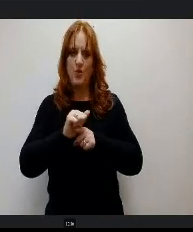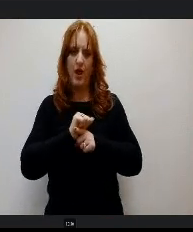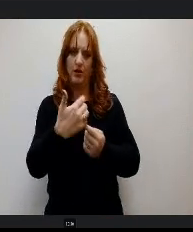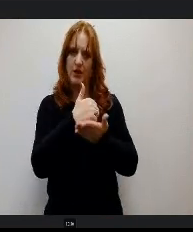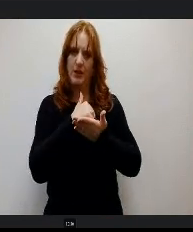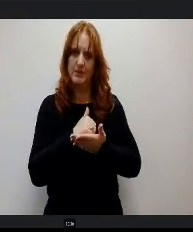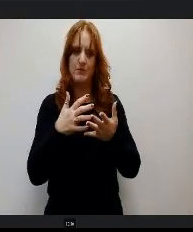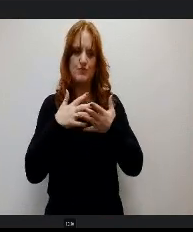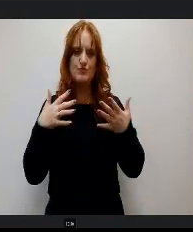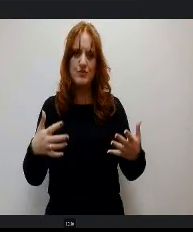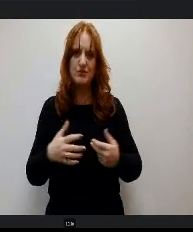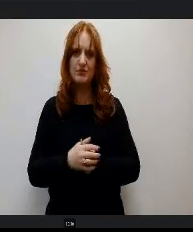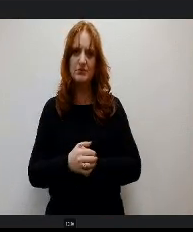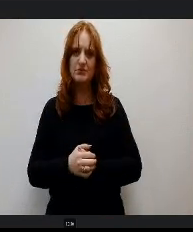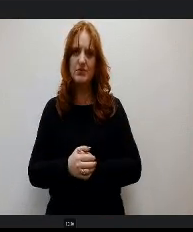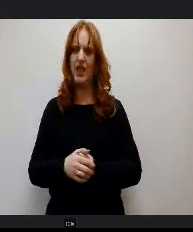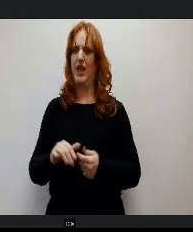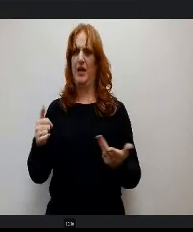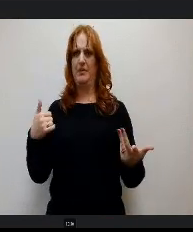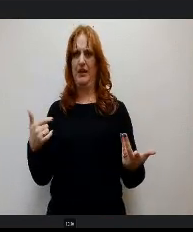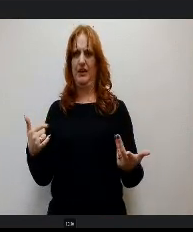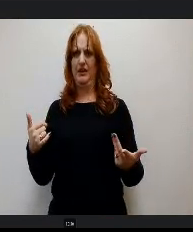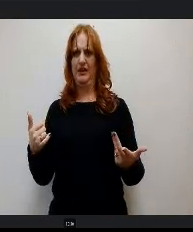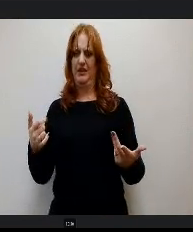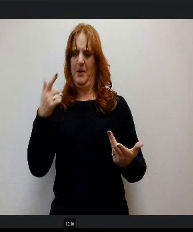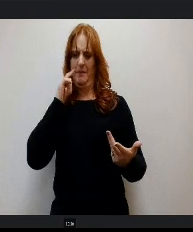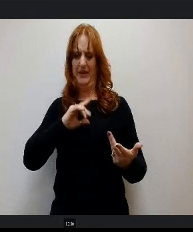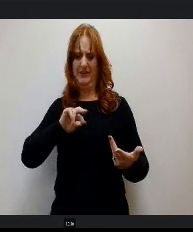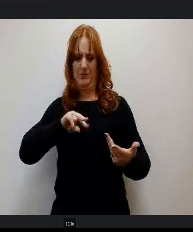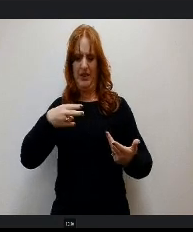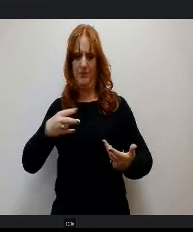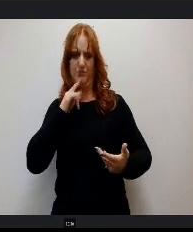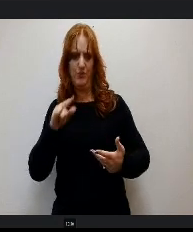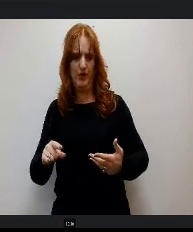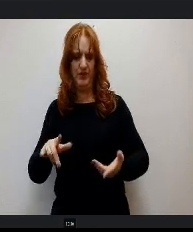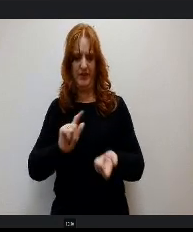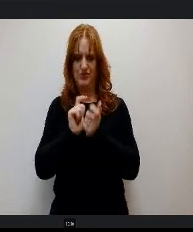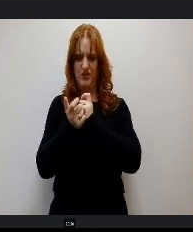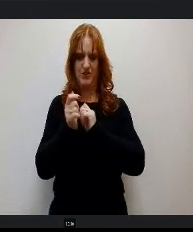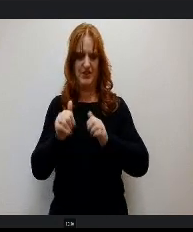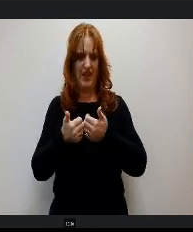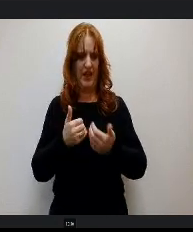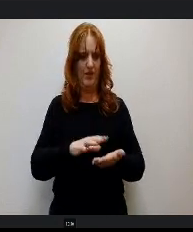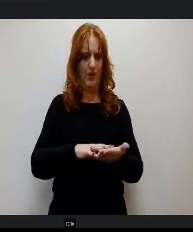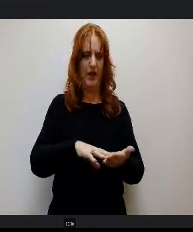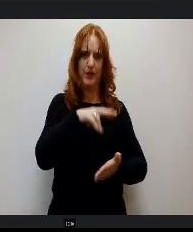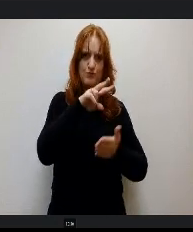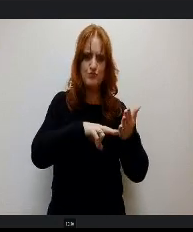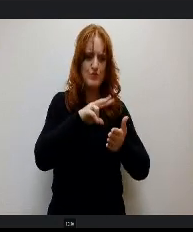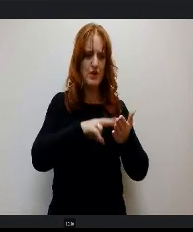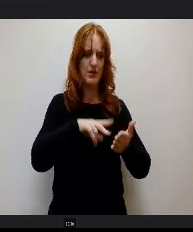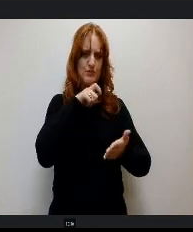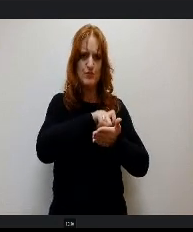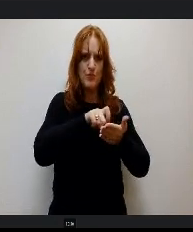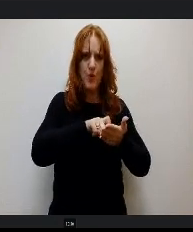Even though I'm significantly impacted by my dyslexia, dyslexic training I received enabled me to thrive. I know straight A student and received the